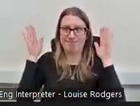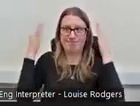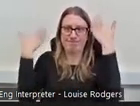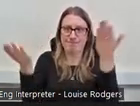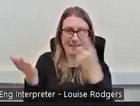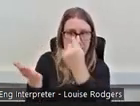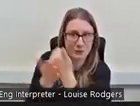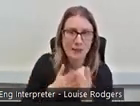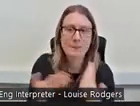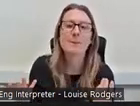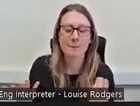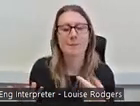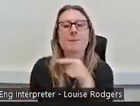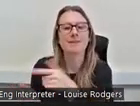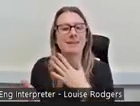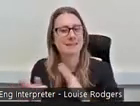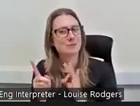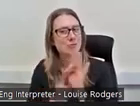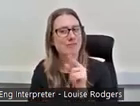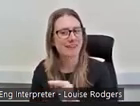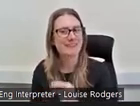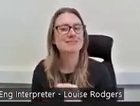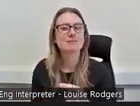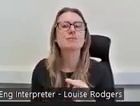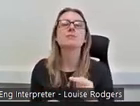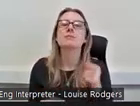We need to get better at that as well and that's for volunteers as well and projects